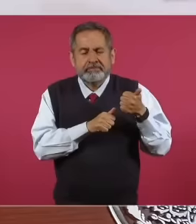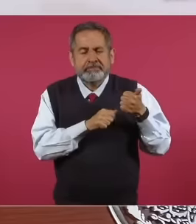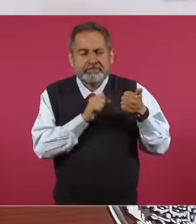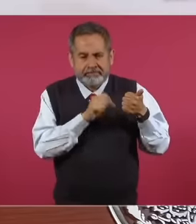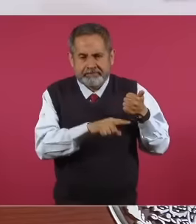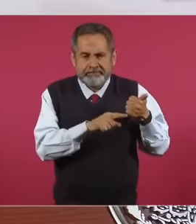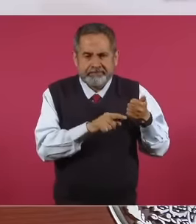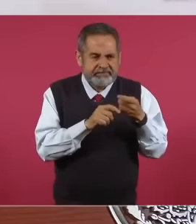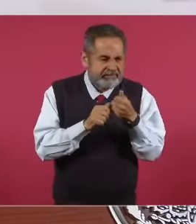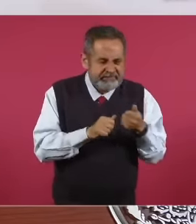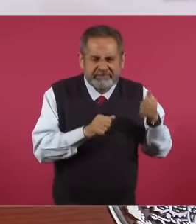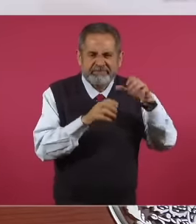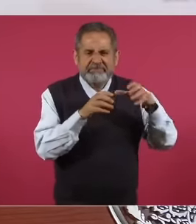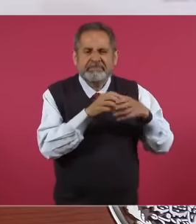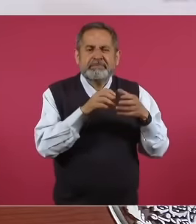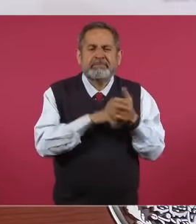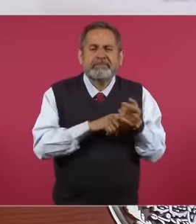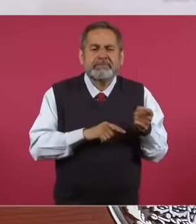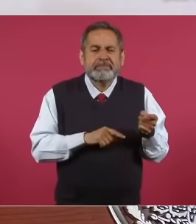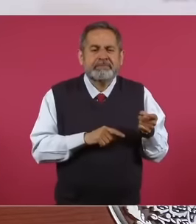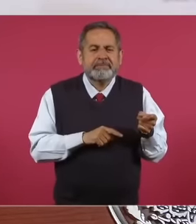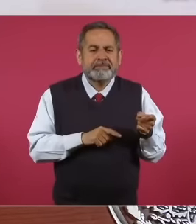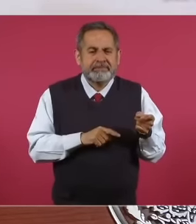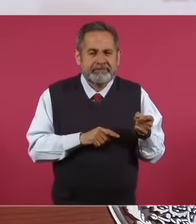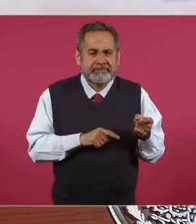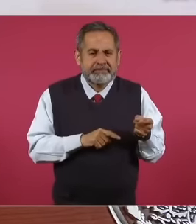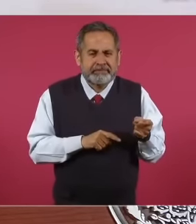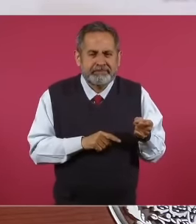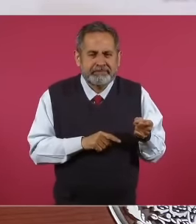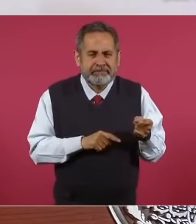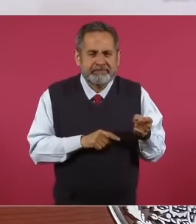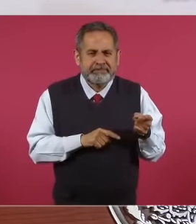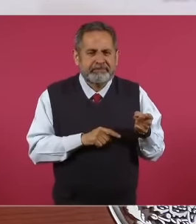the luckiest in